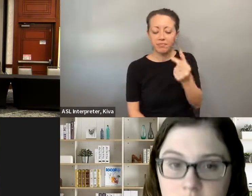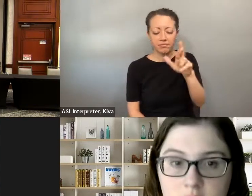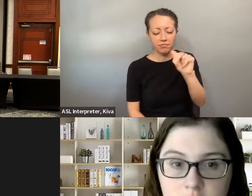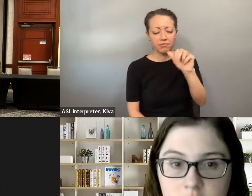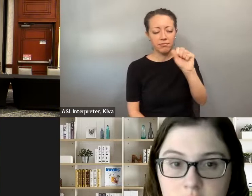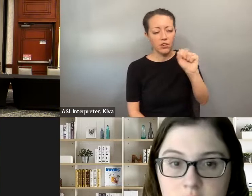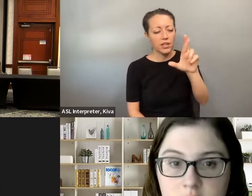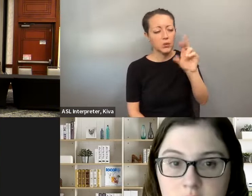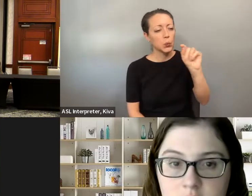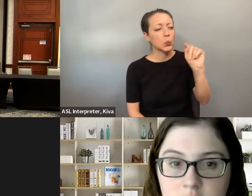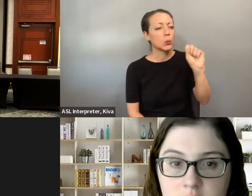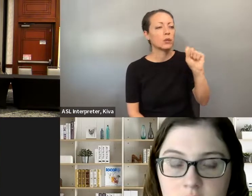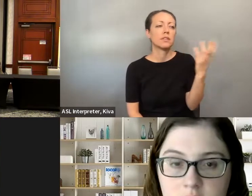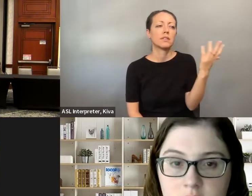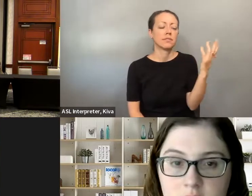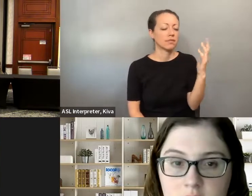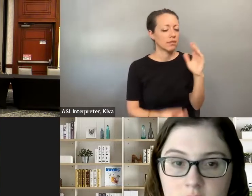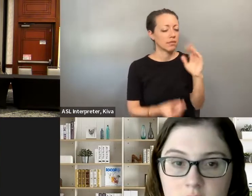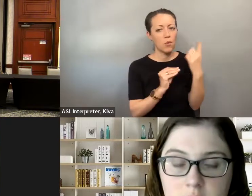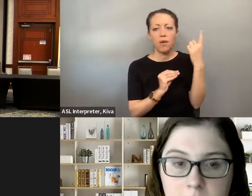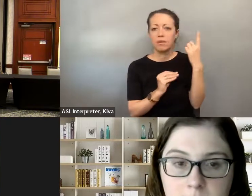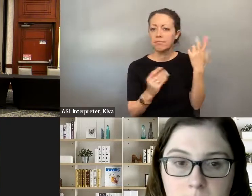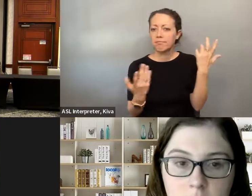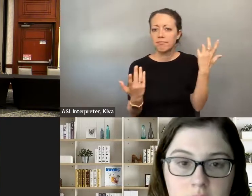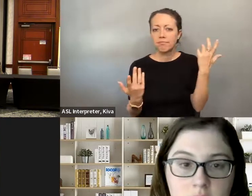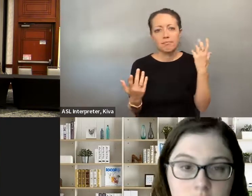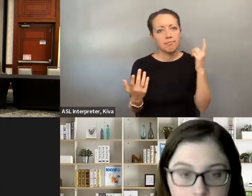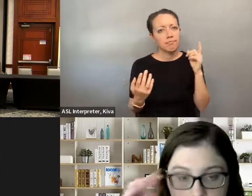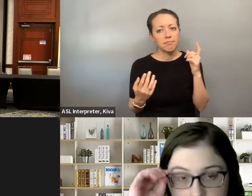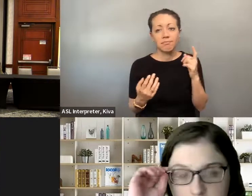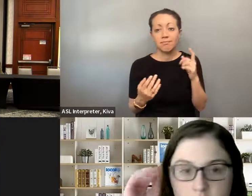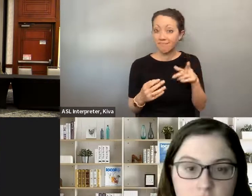This is Natalie, I would, I would say the biggest thing is, you know, grassroots, advocacy, letting people know all comes down to.